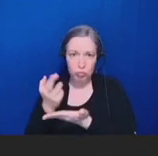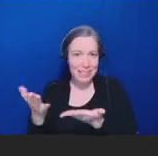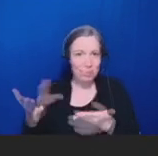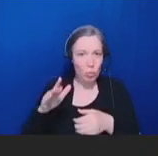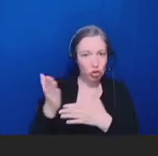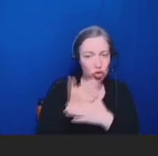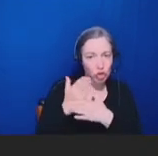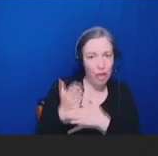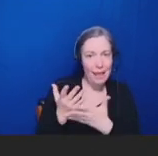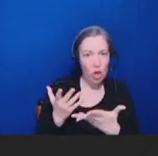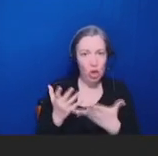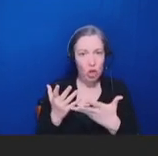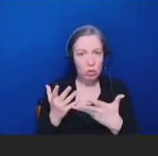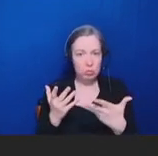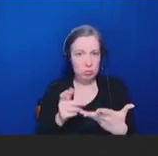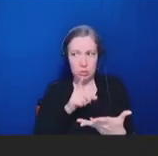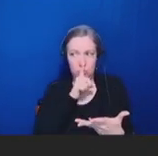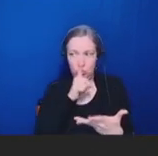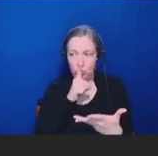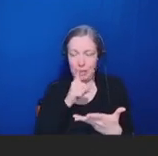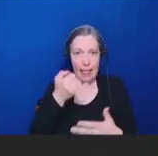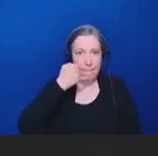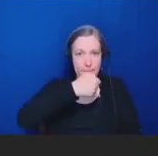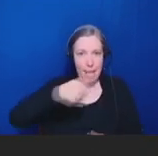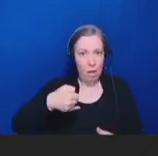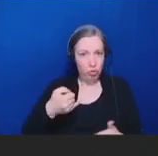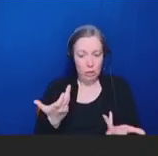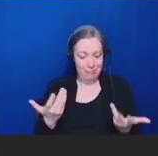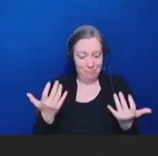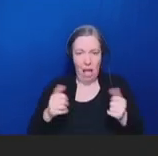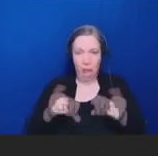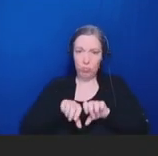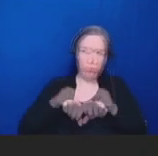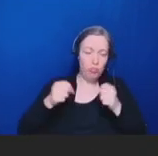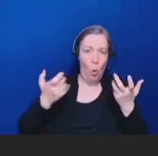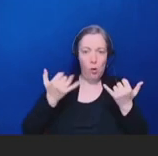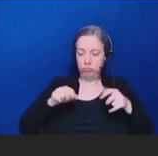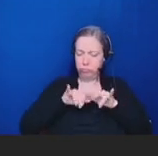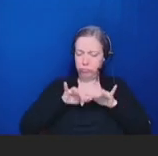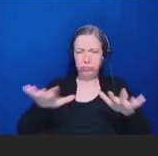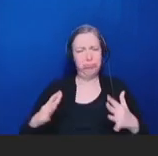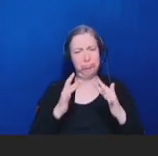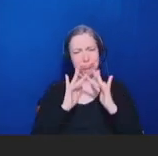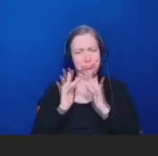boundaries via the internet. On the plus side, these changes are leading to expanded opportunities